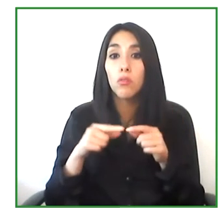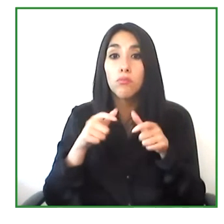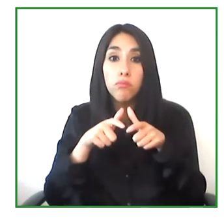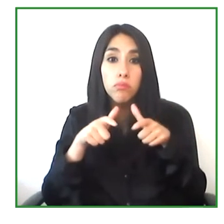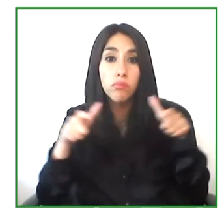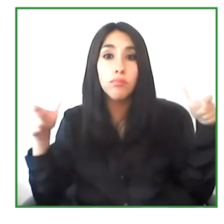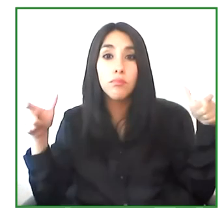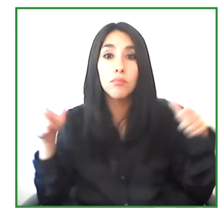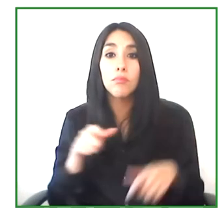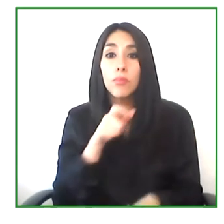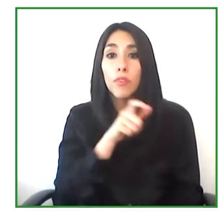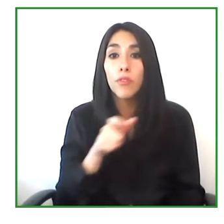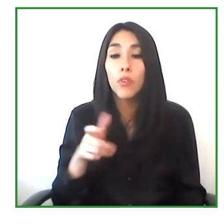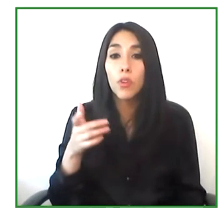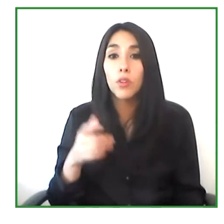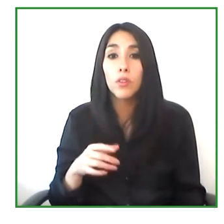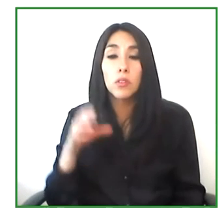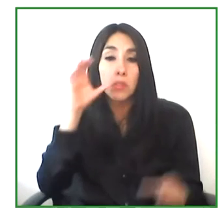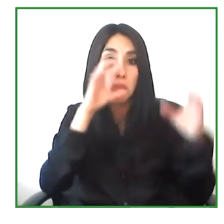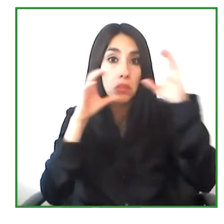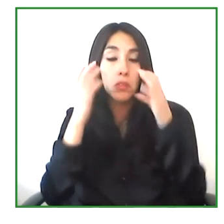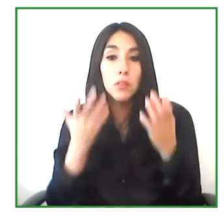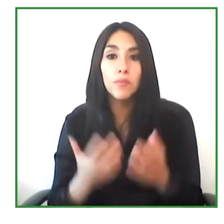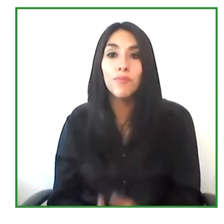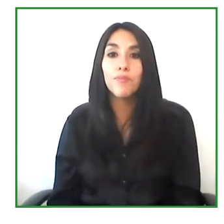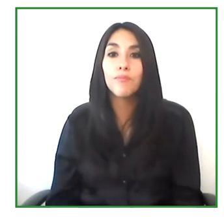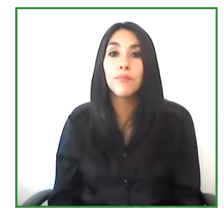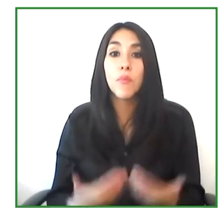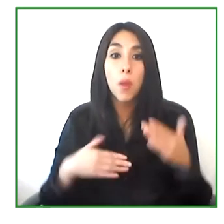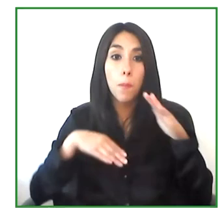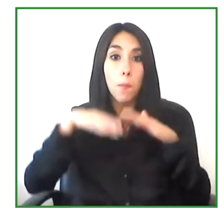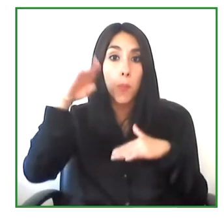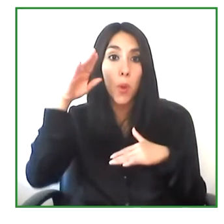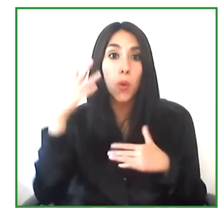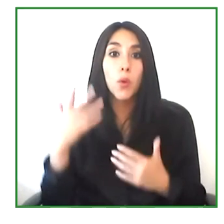and we have looking to see what are the most jobs opportunities.